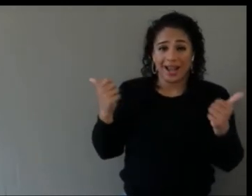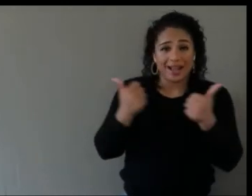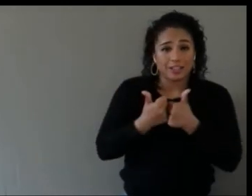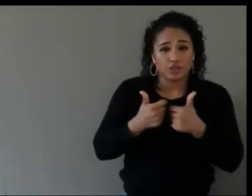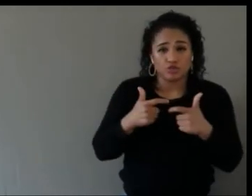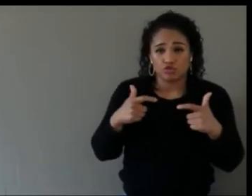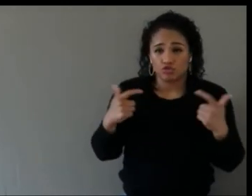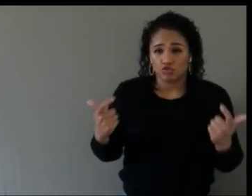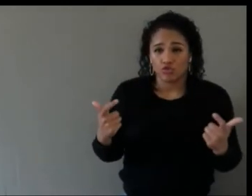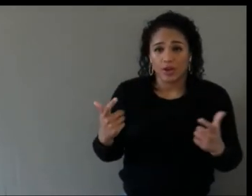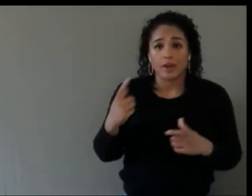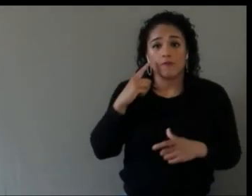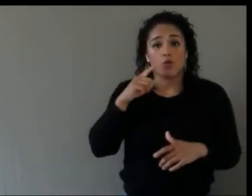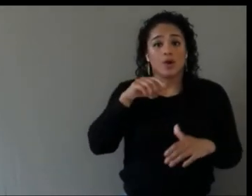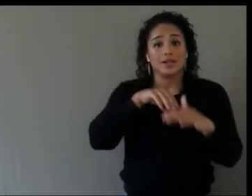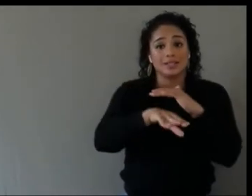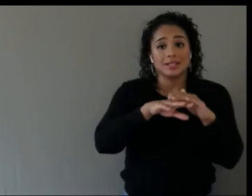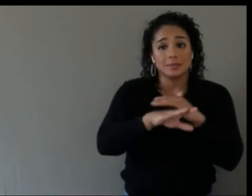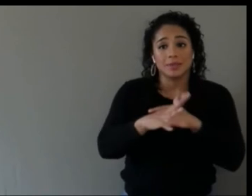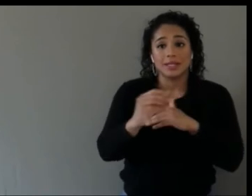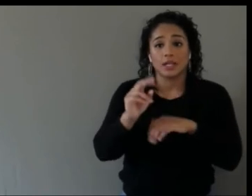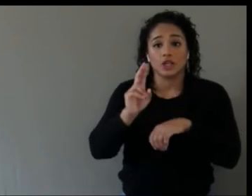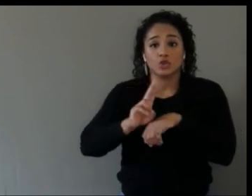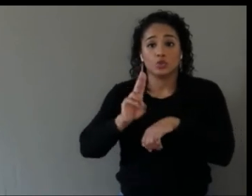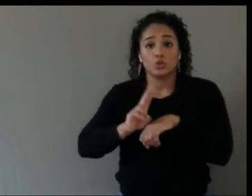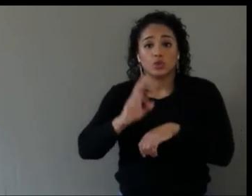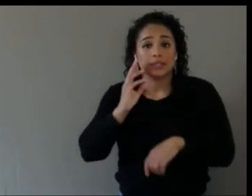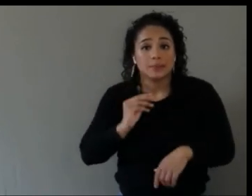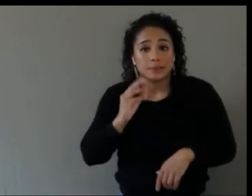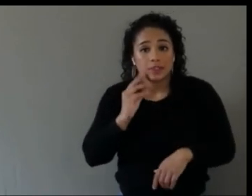and interaction?